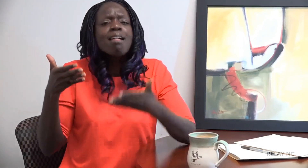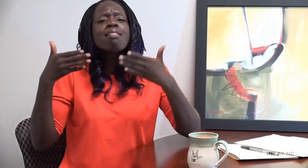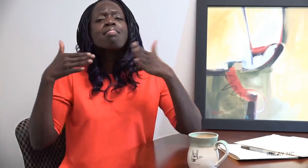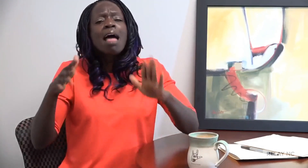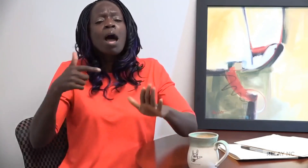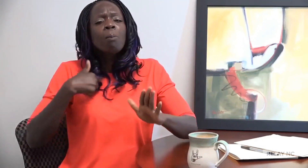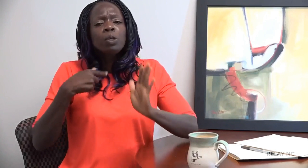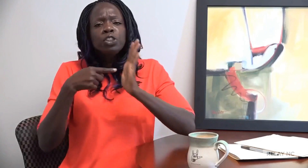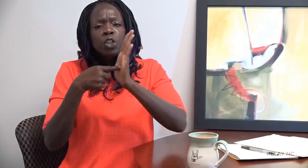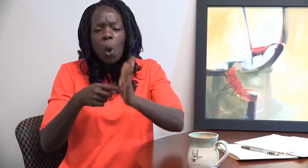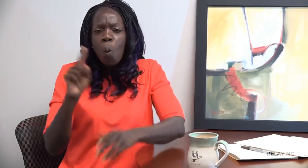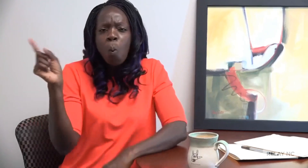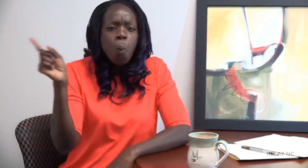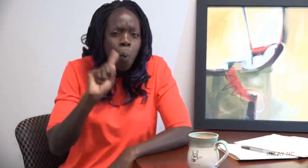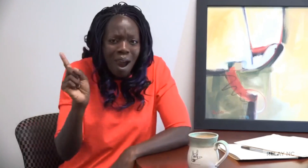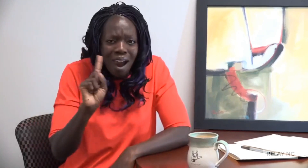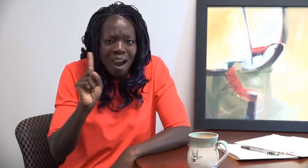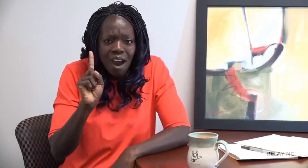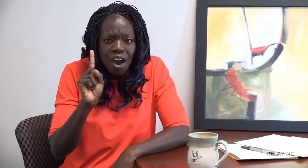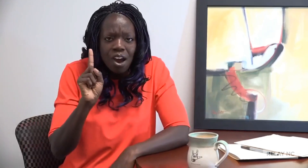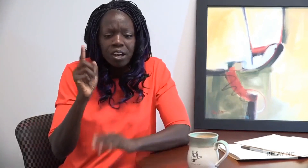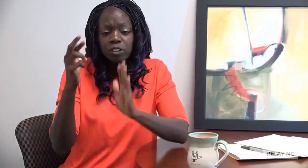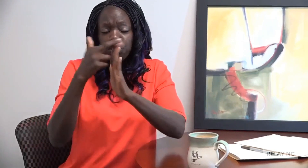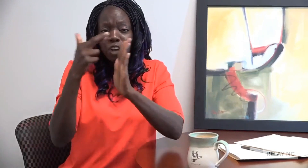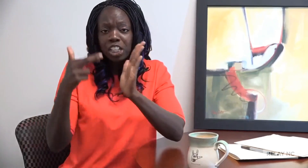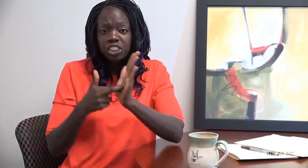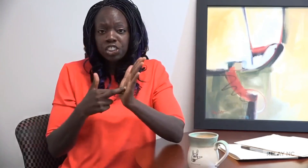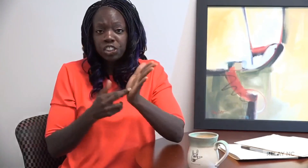Let me show where to register: